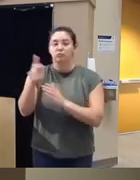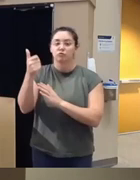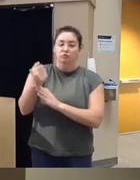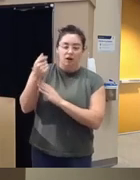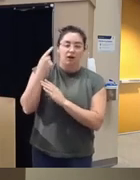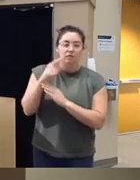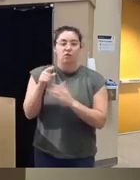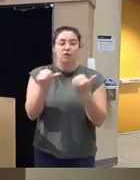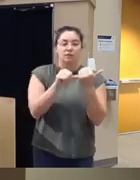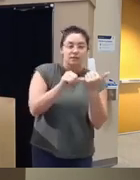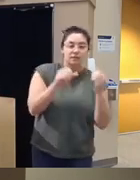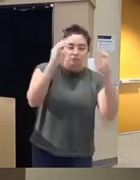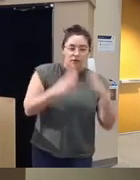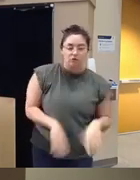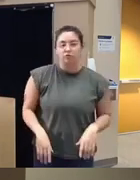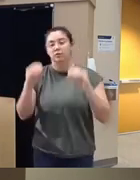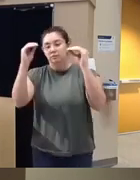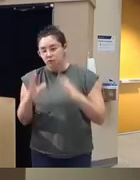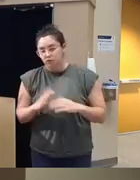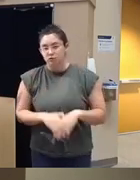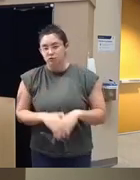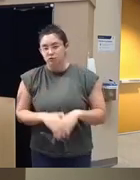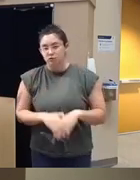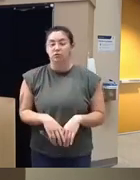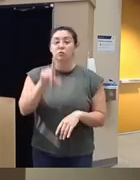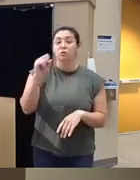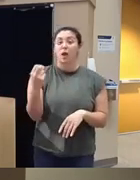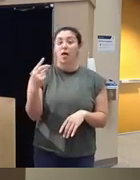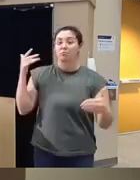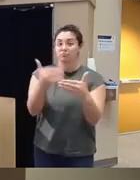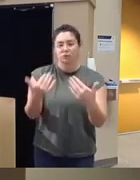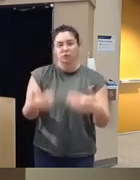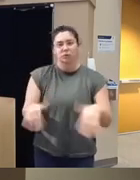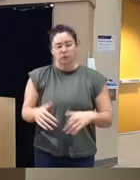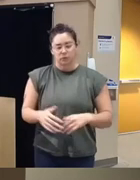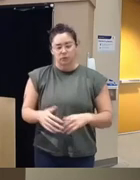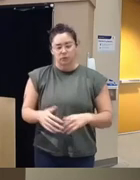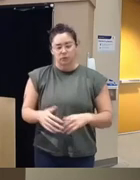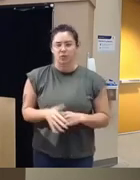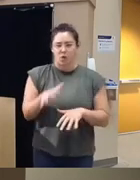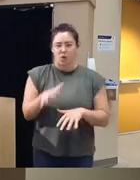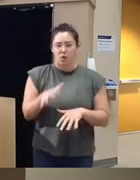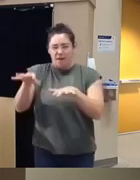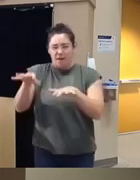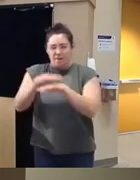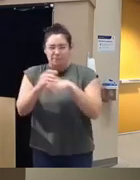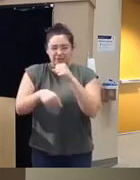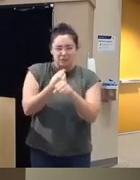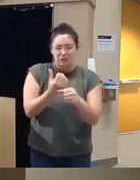and associate professor until 2012 so there's a couple of years that we overlapped year and